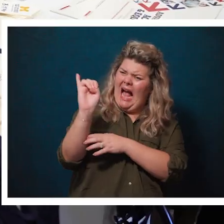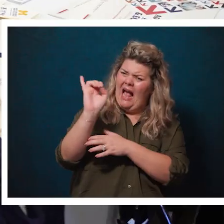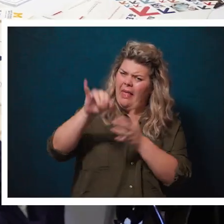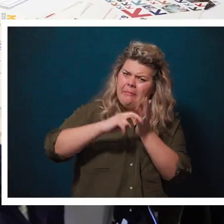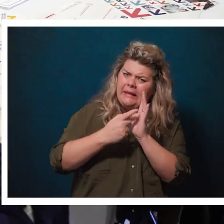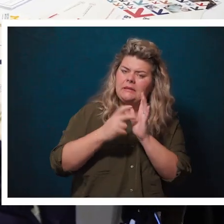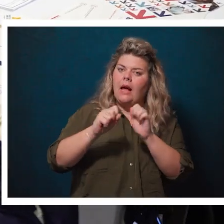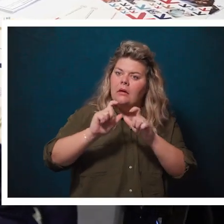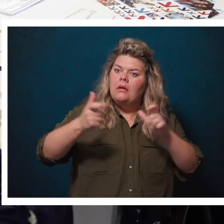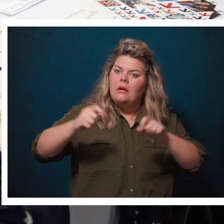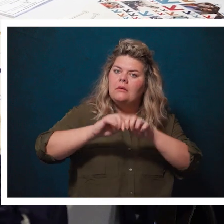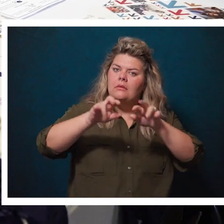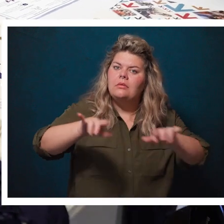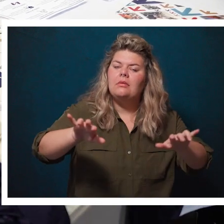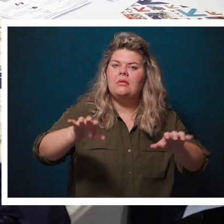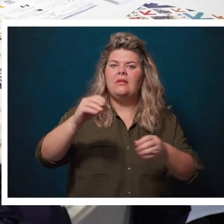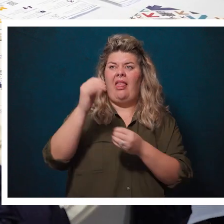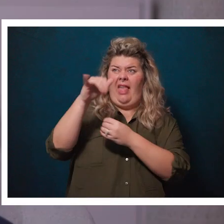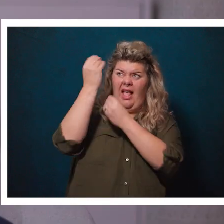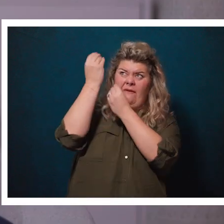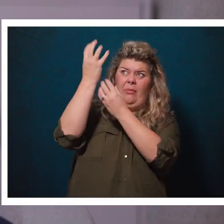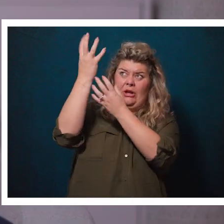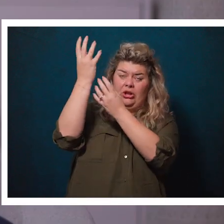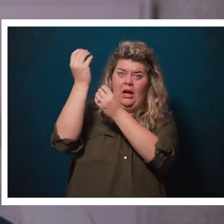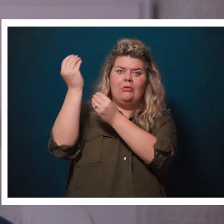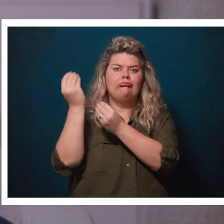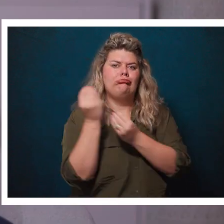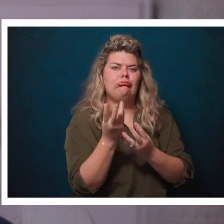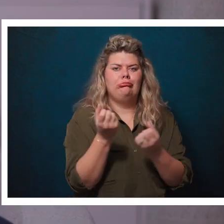It's being able to provide information in that person's language